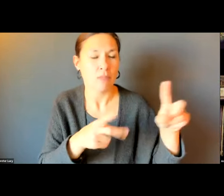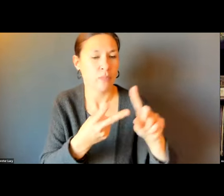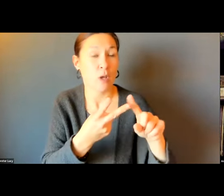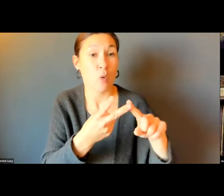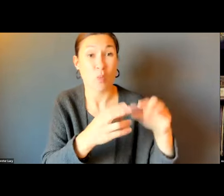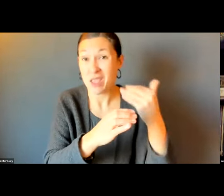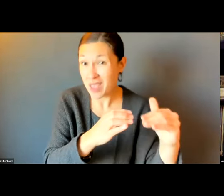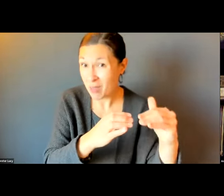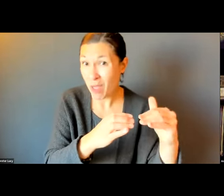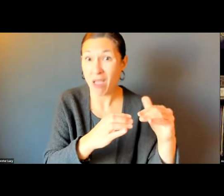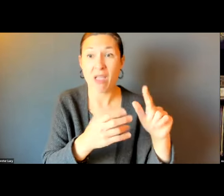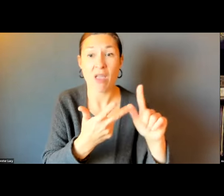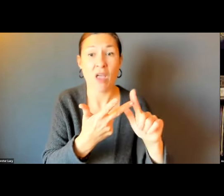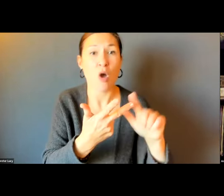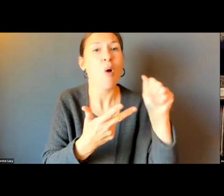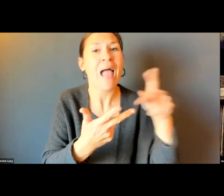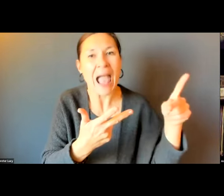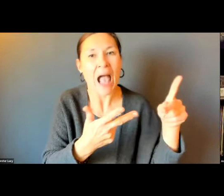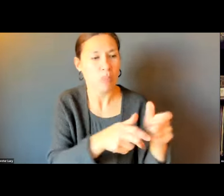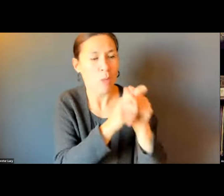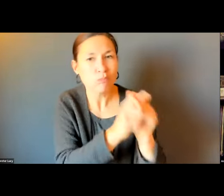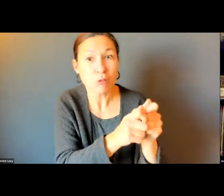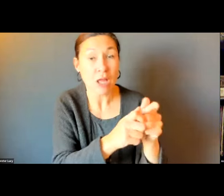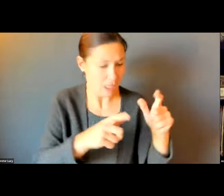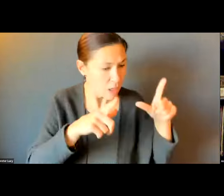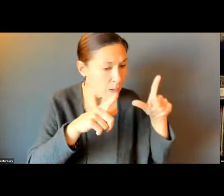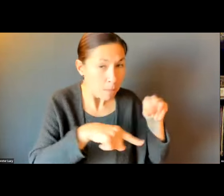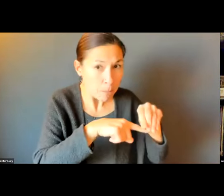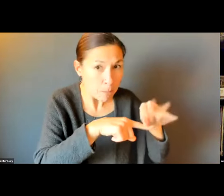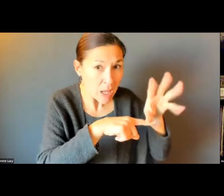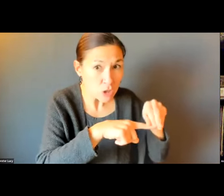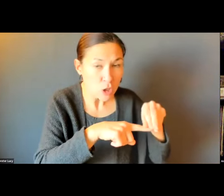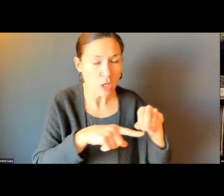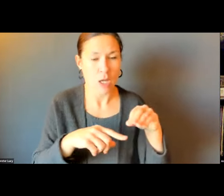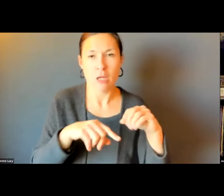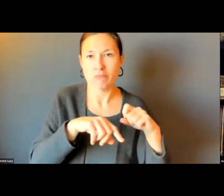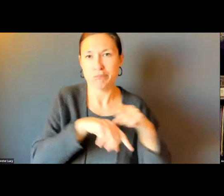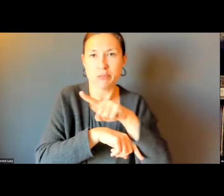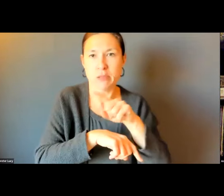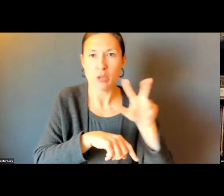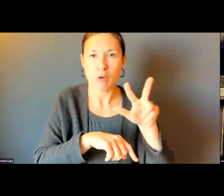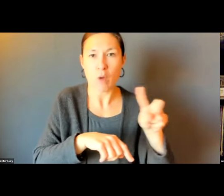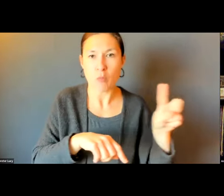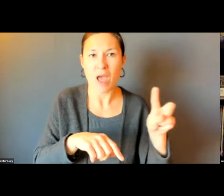TO 311. CALL 311, EMAIL THEM, OR USE THE APP IF YOU CAN TAKE A